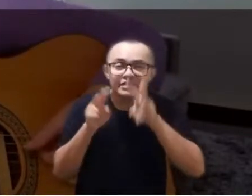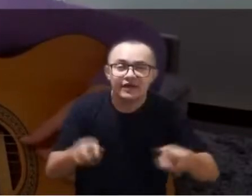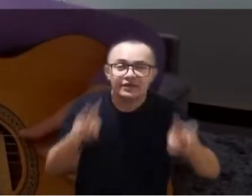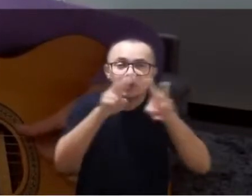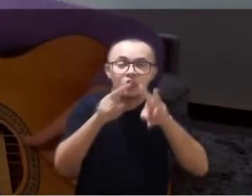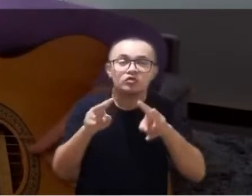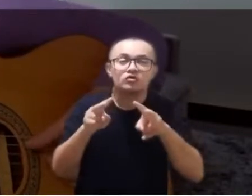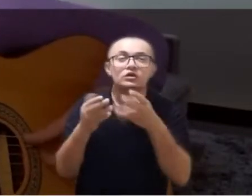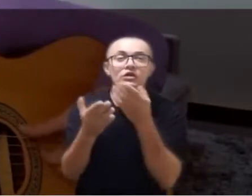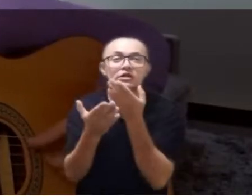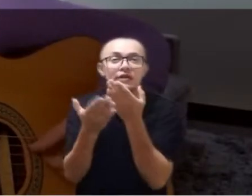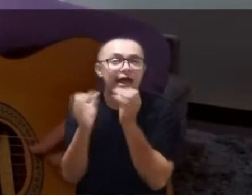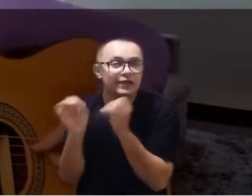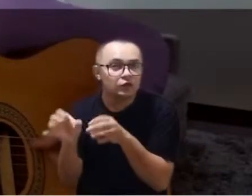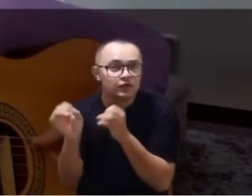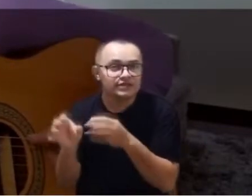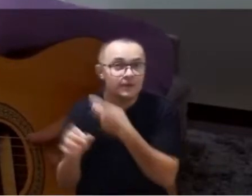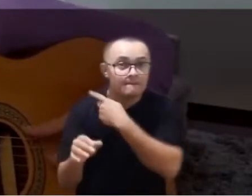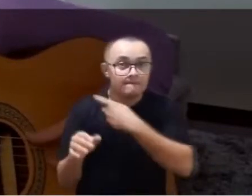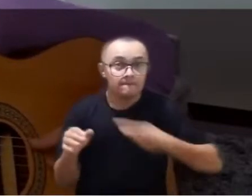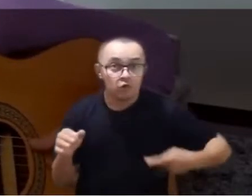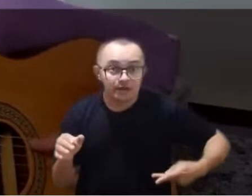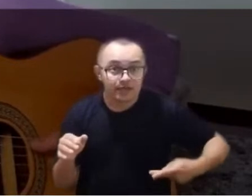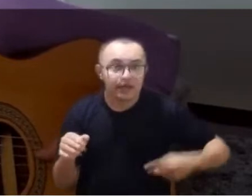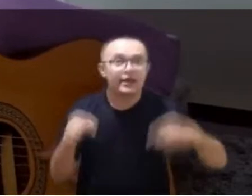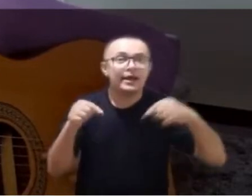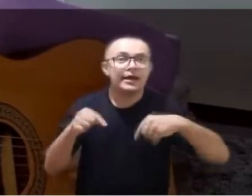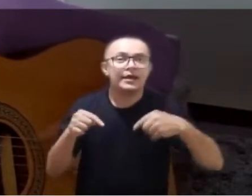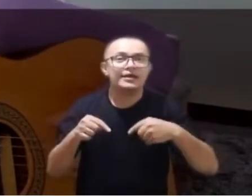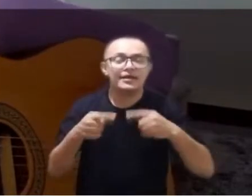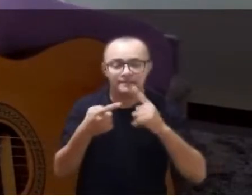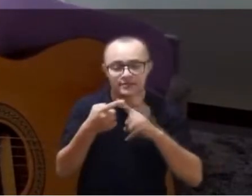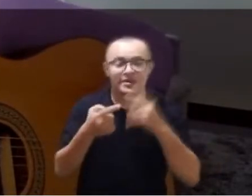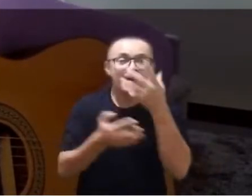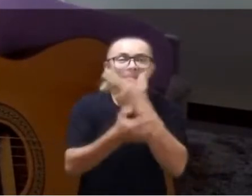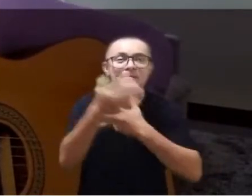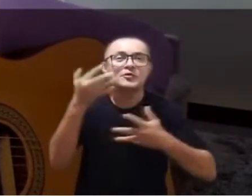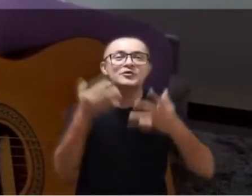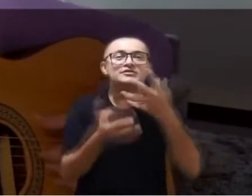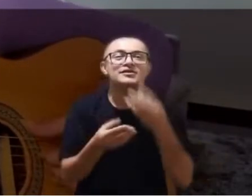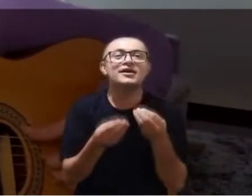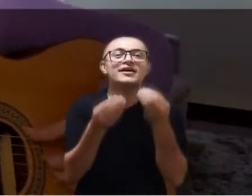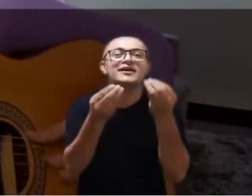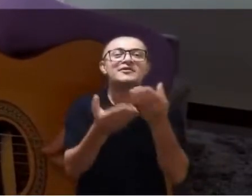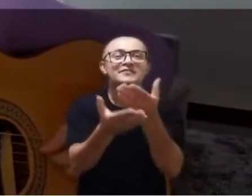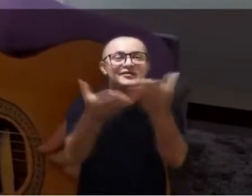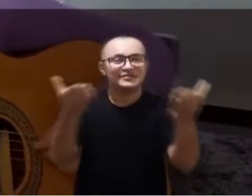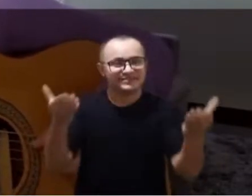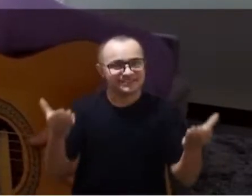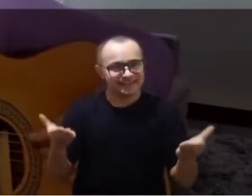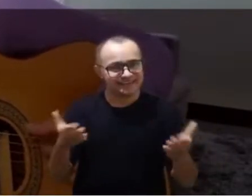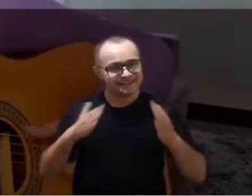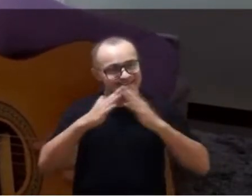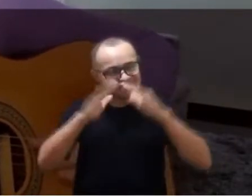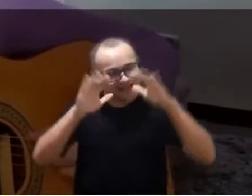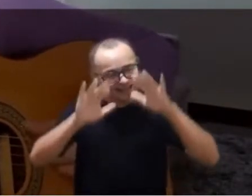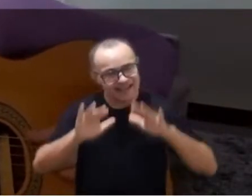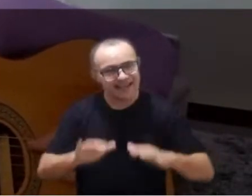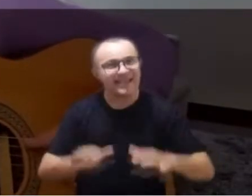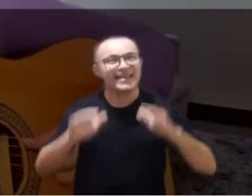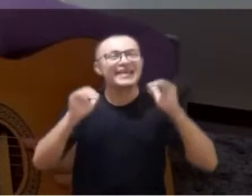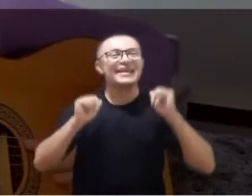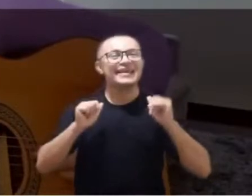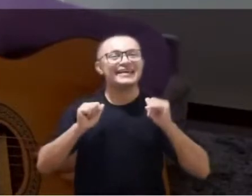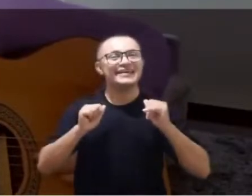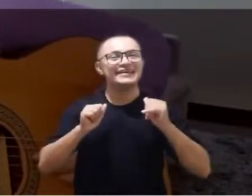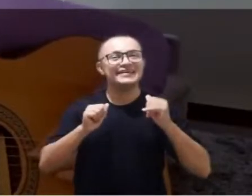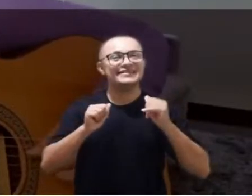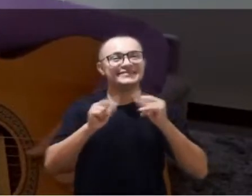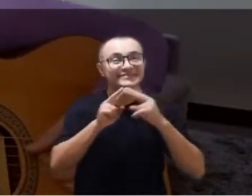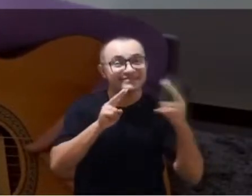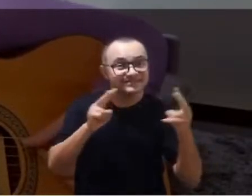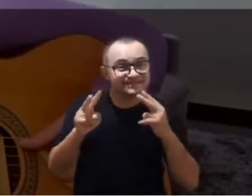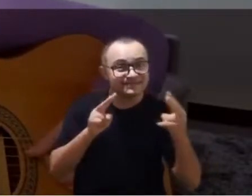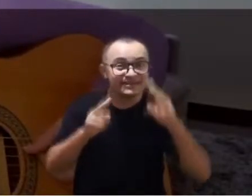I will offer this first song to all the participants in this meeting, but specially to our northeast (nordeste) people,